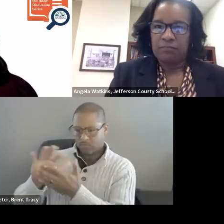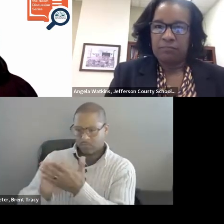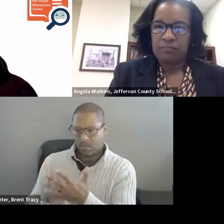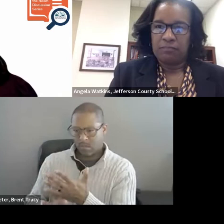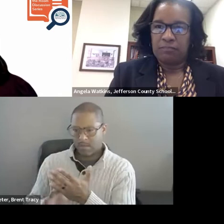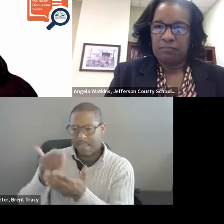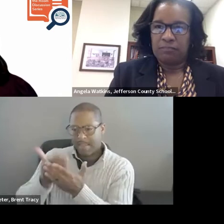the evidence?